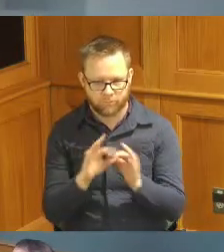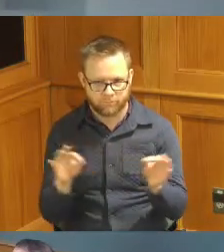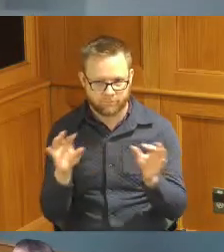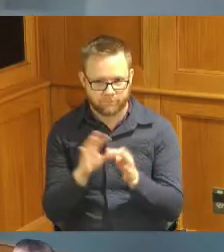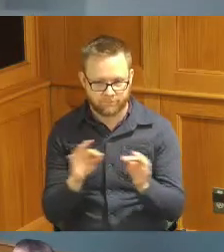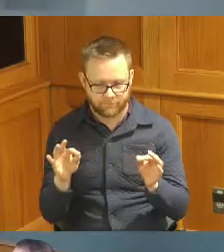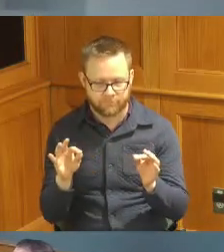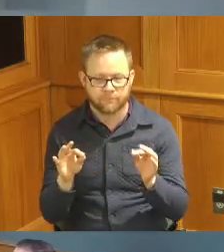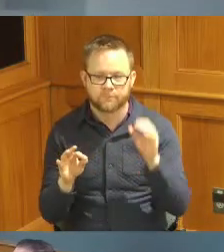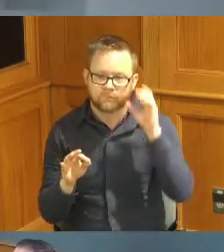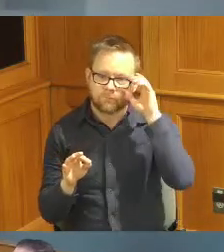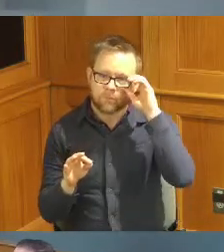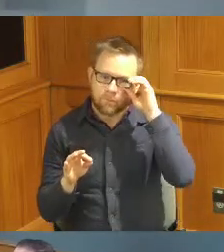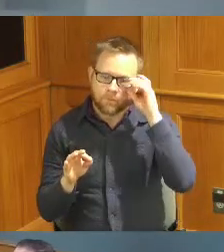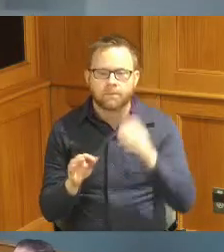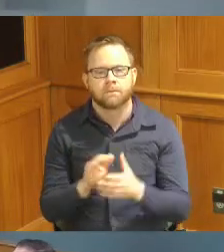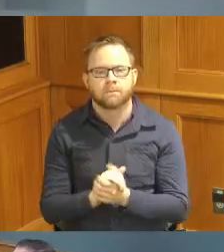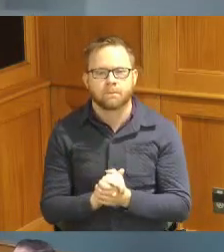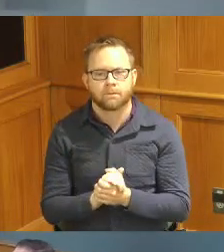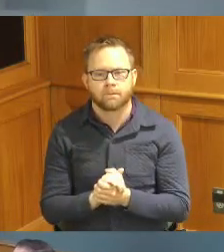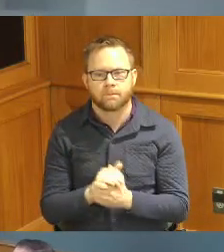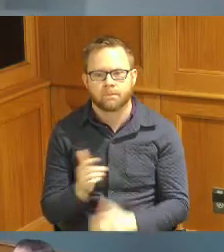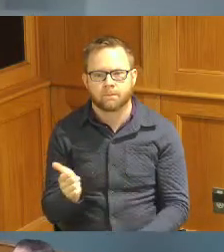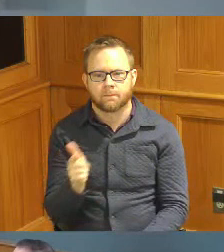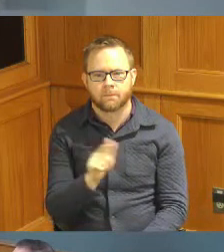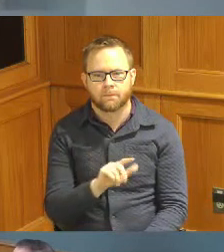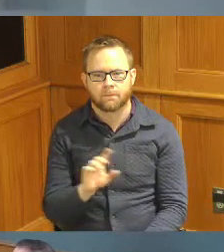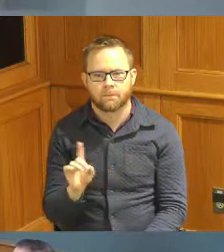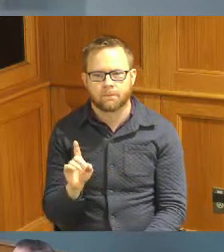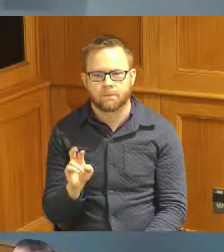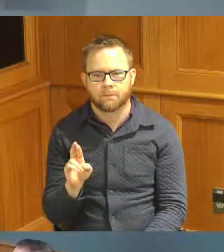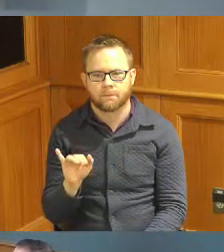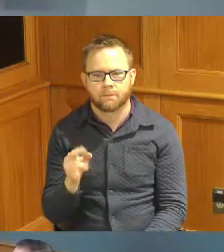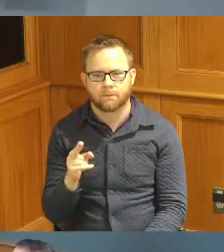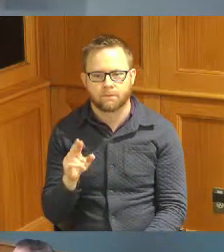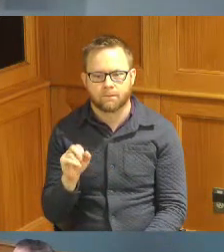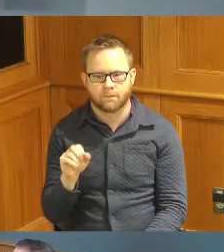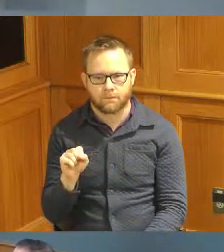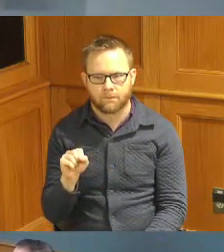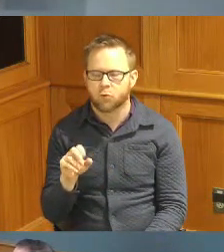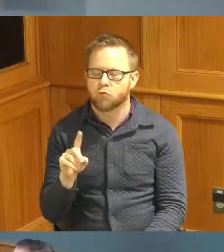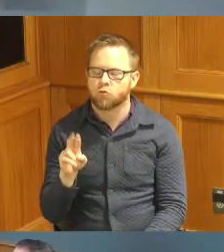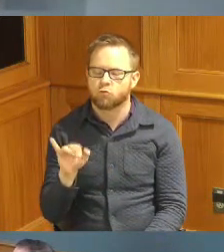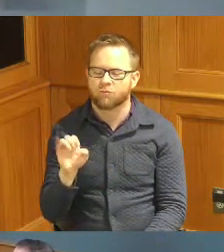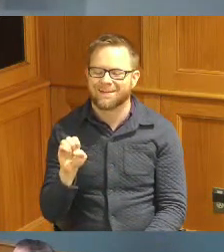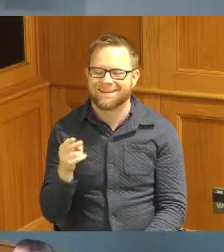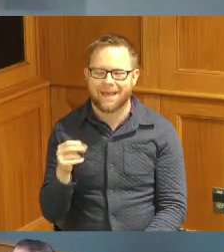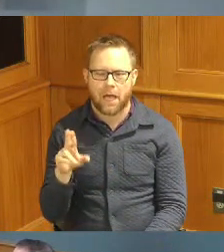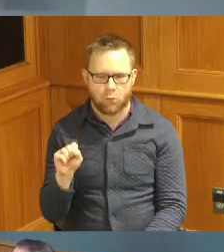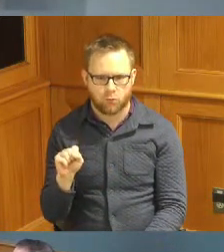comments and we'll start with Commissioner Driehaus thank you Madam President it's been